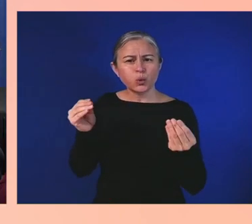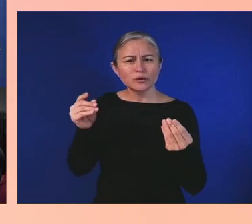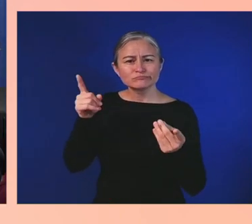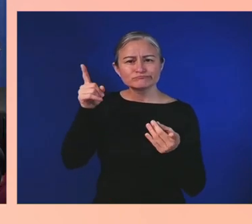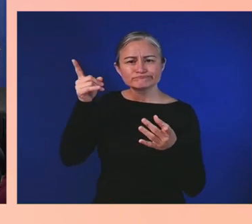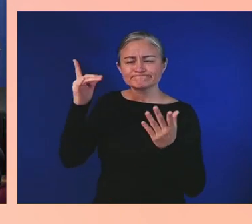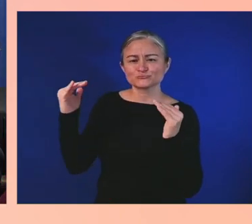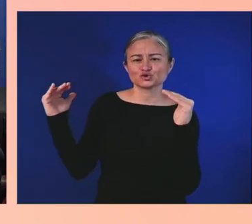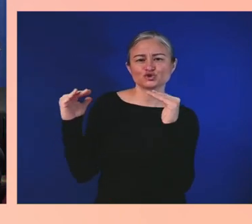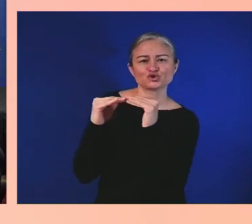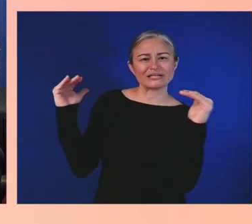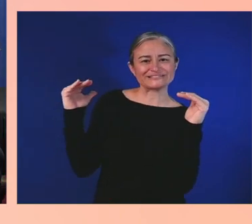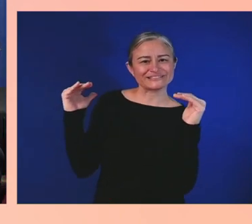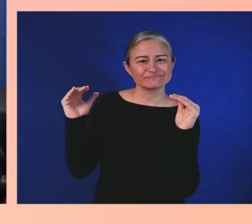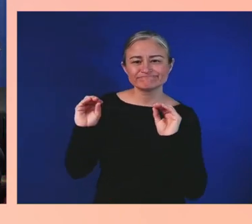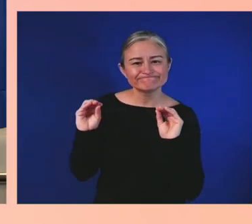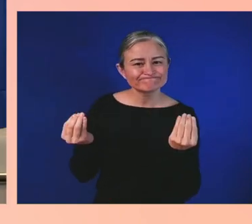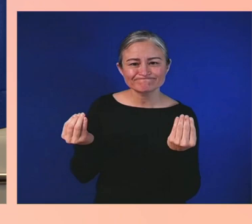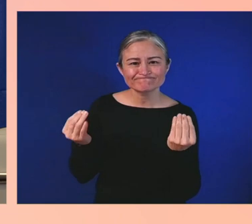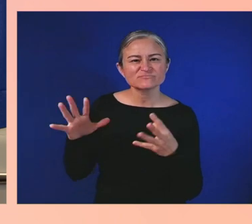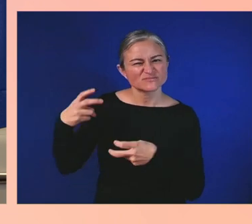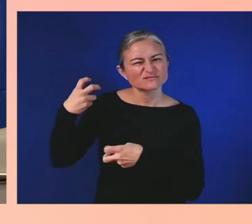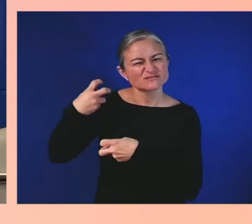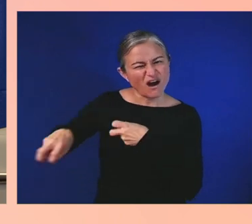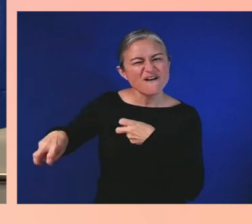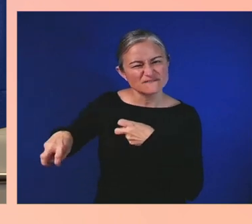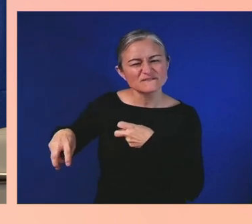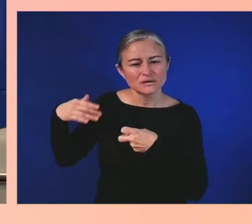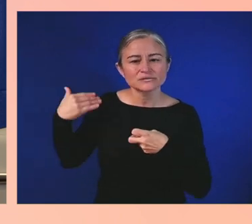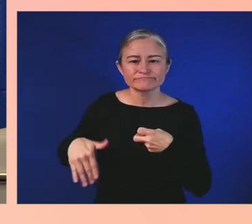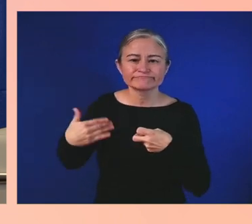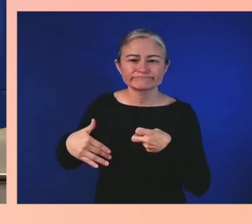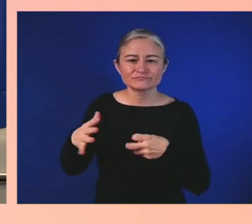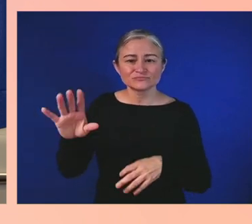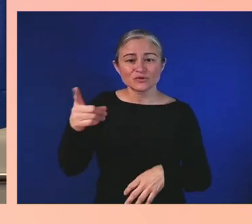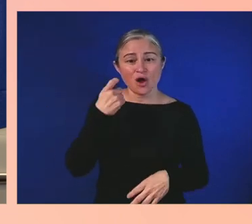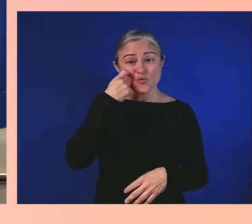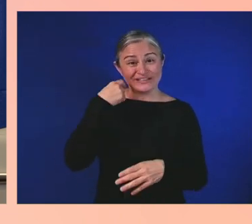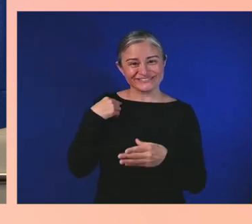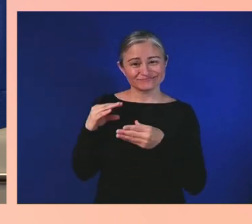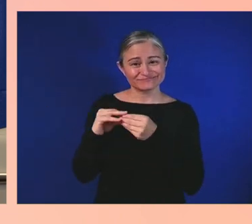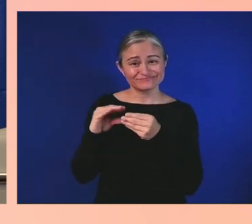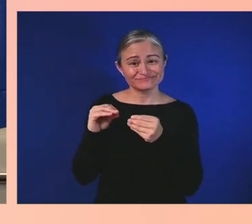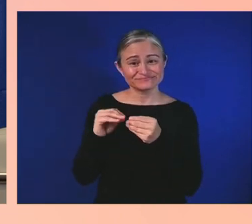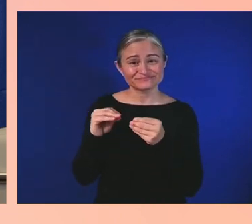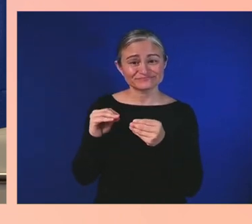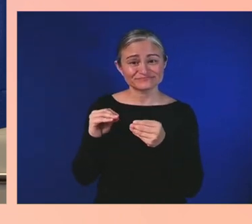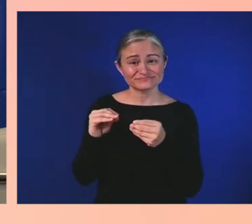about, longstanding trauma, trauma from racism, trauma from discrimination,